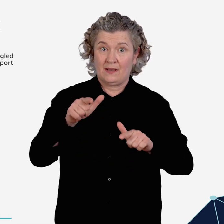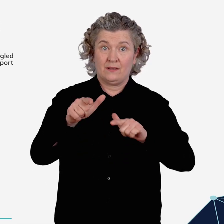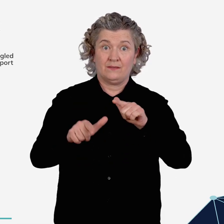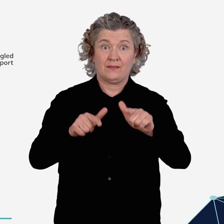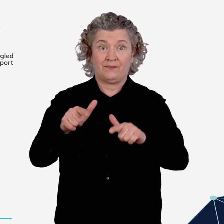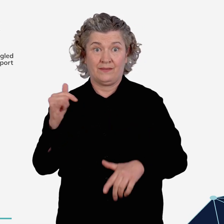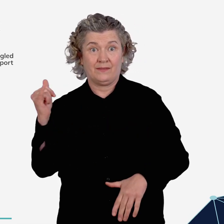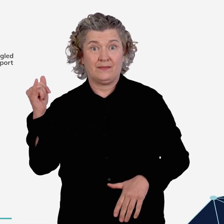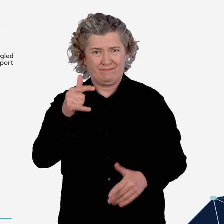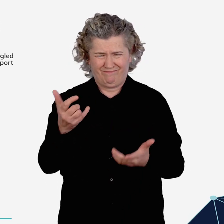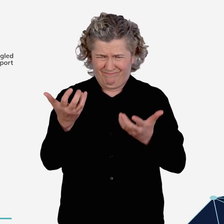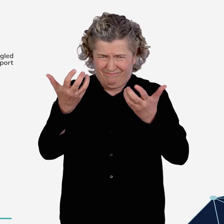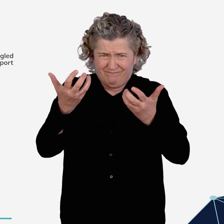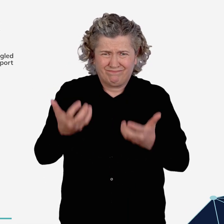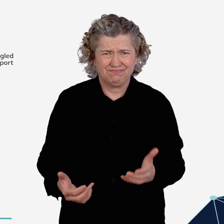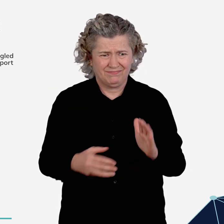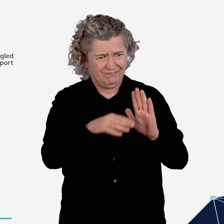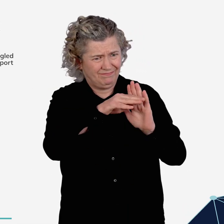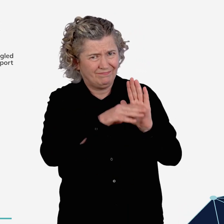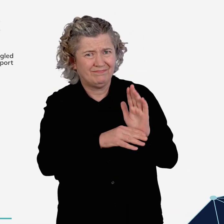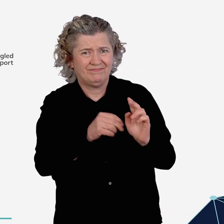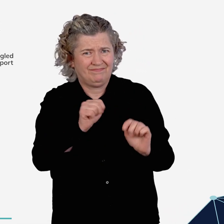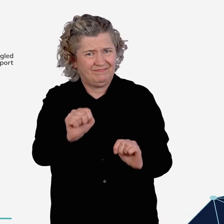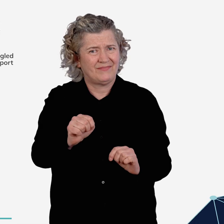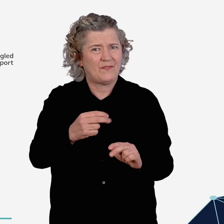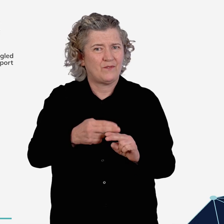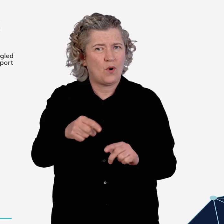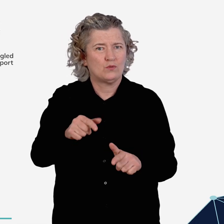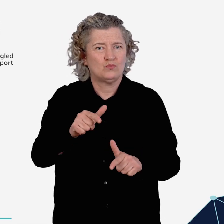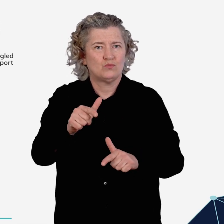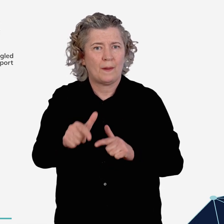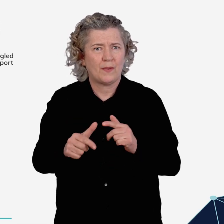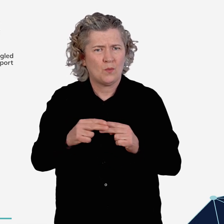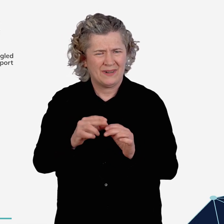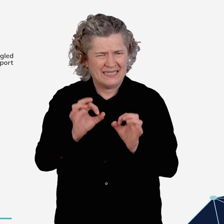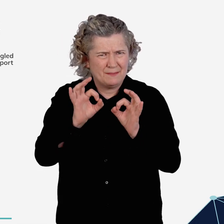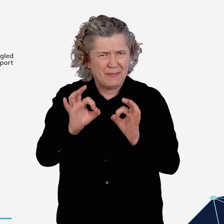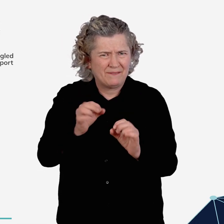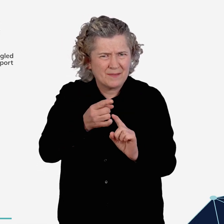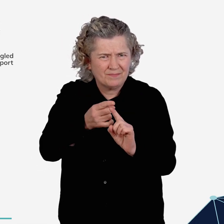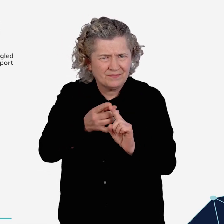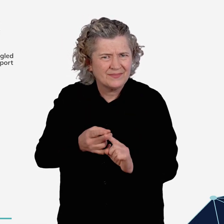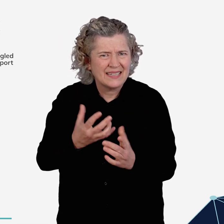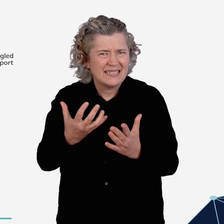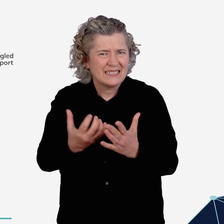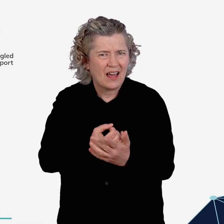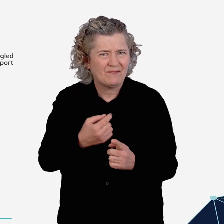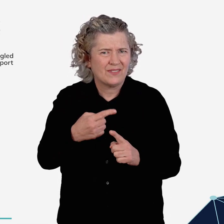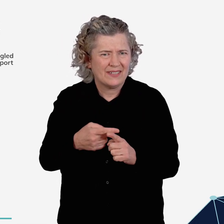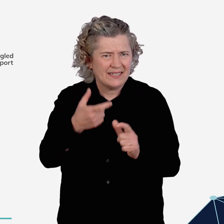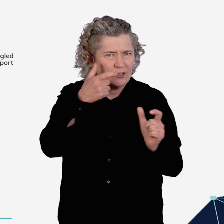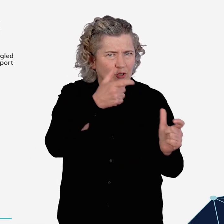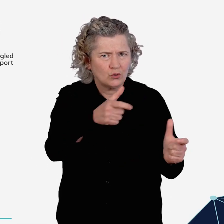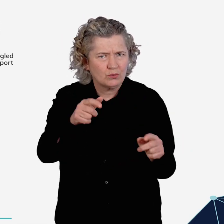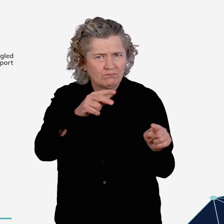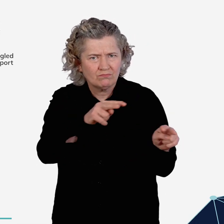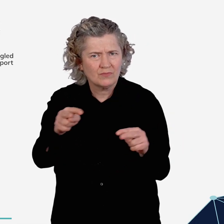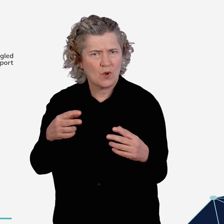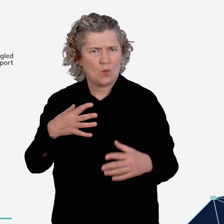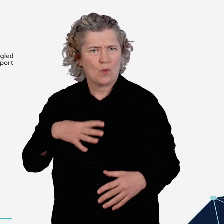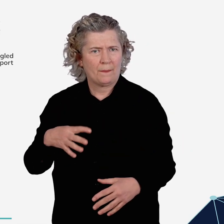Air travel is a heavily regulated form of transport, with specific safety and security requirements